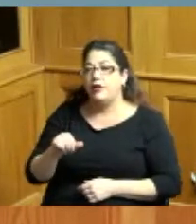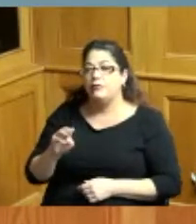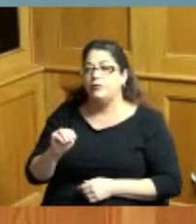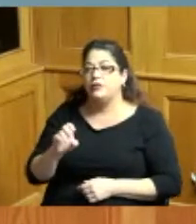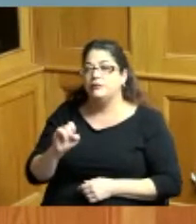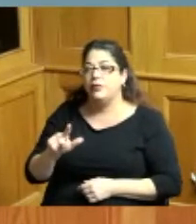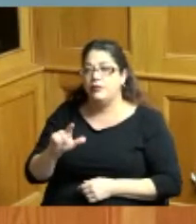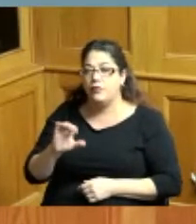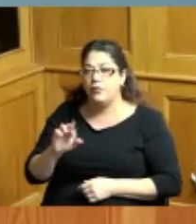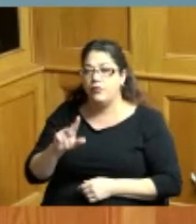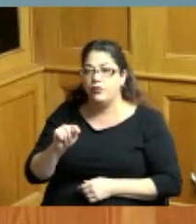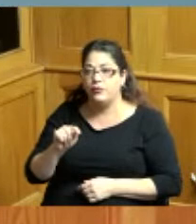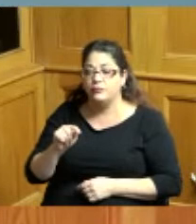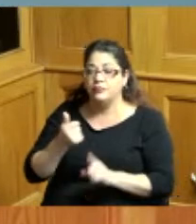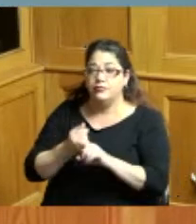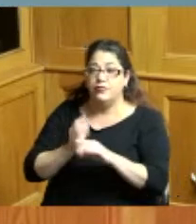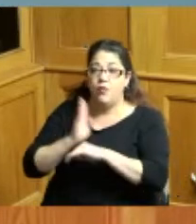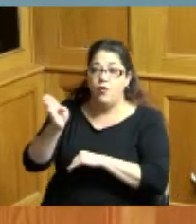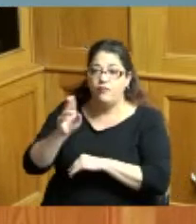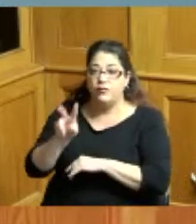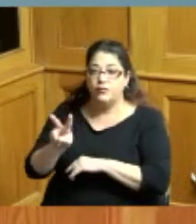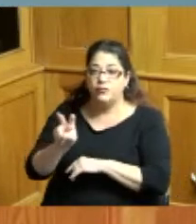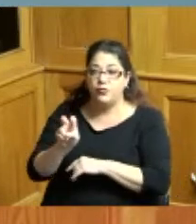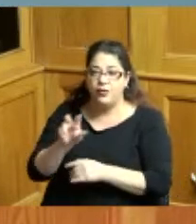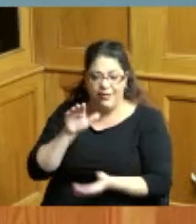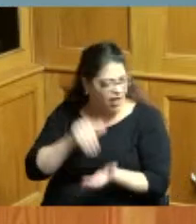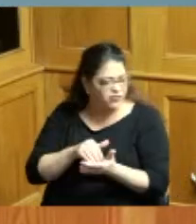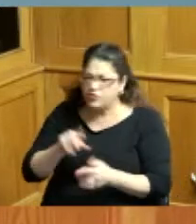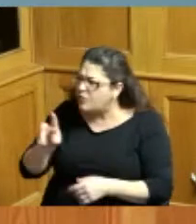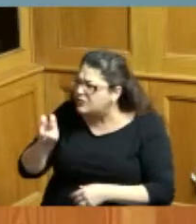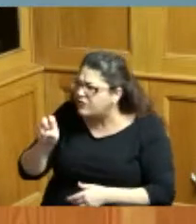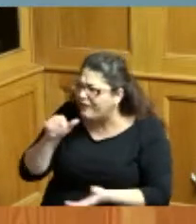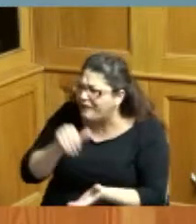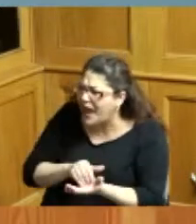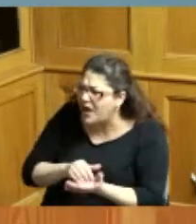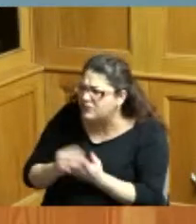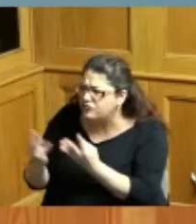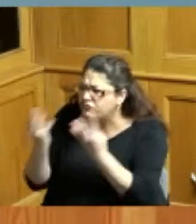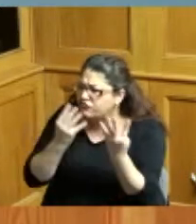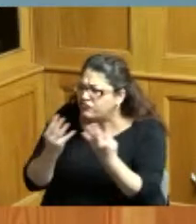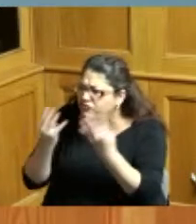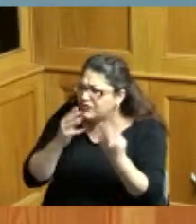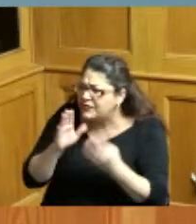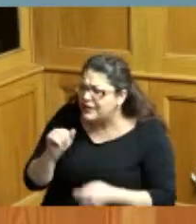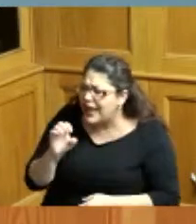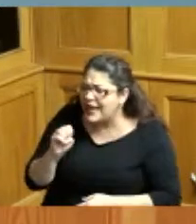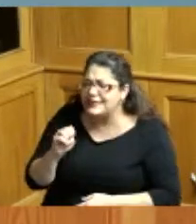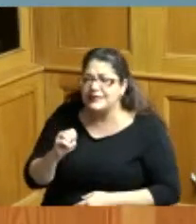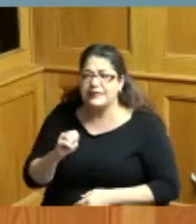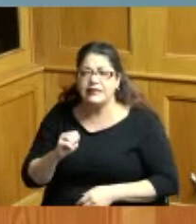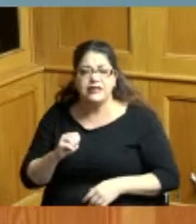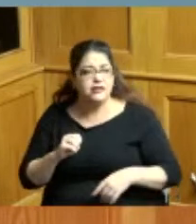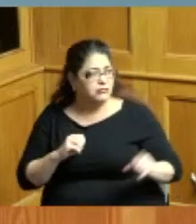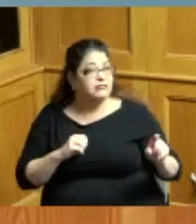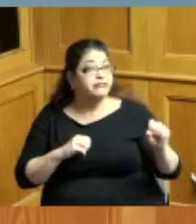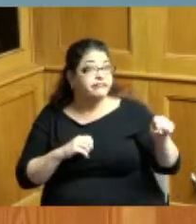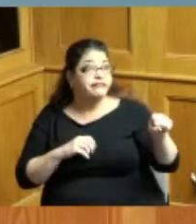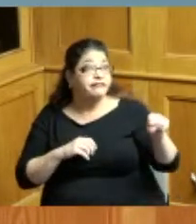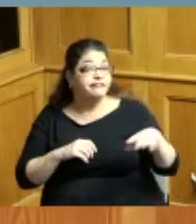than two hundred thousand two hundred thousand cases yeah I know I read this but including